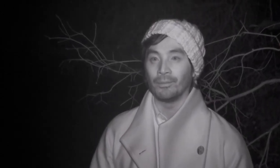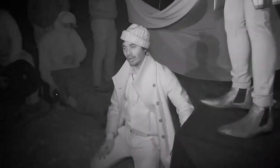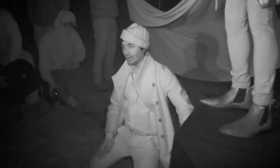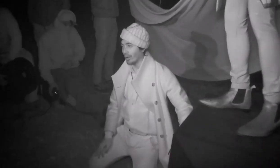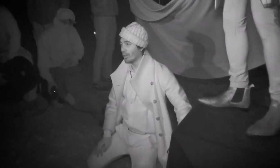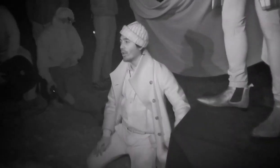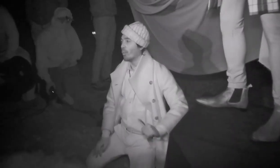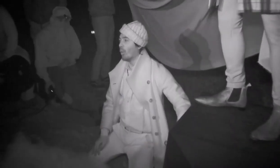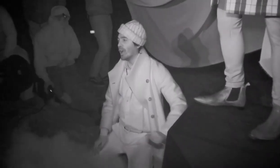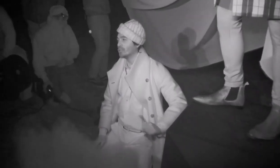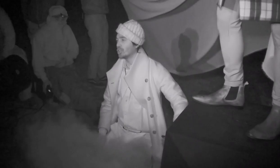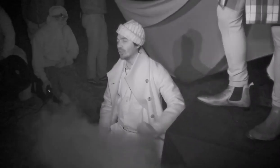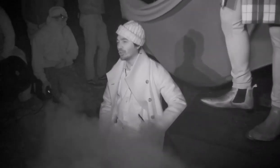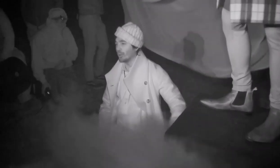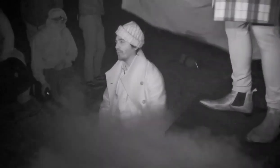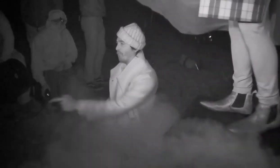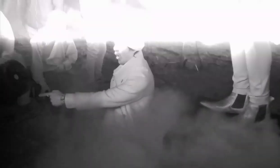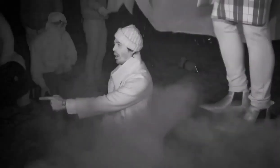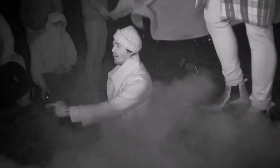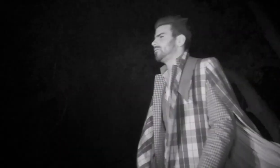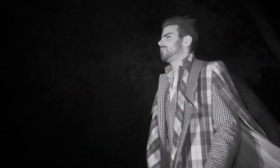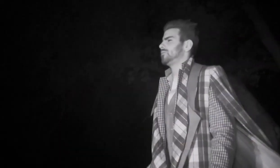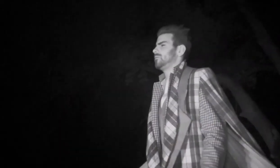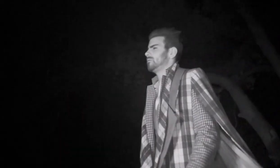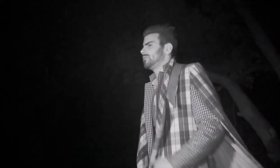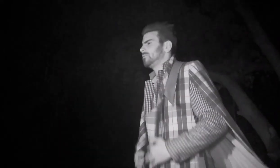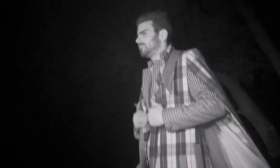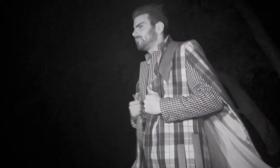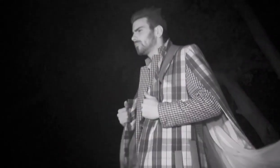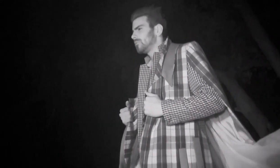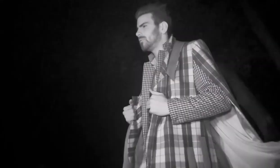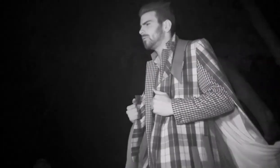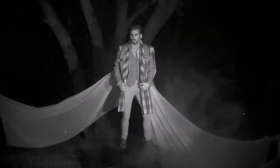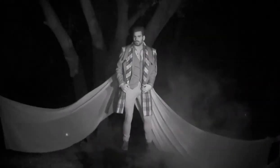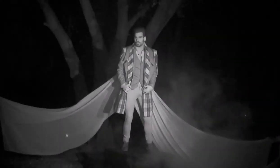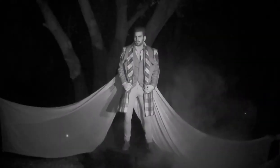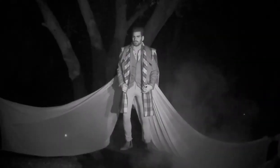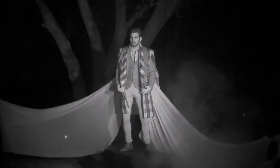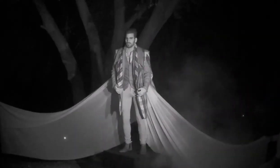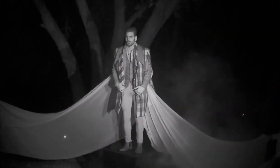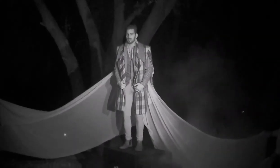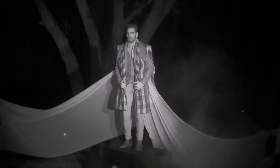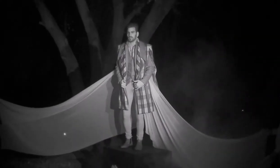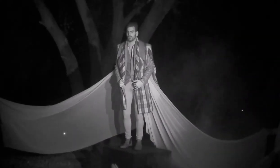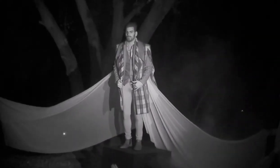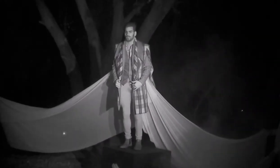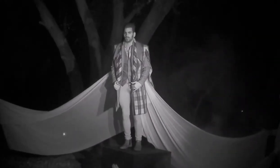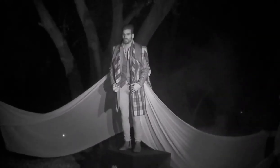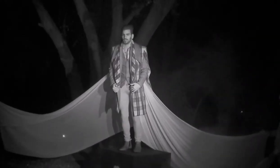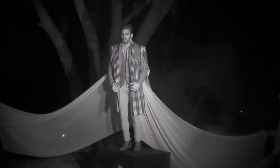Here we go - one, two, three, four, one, two, three, four You got your delay reaction on the hit